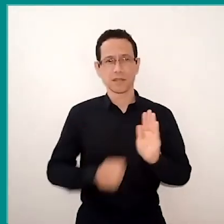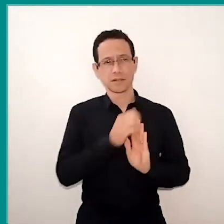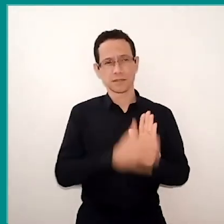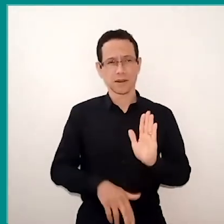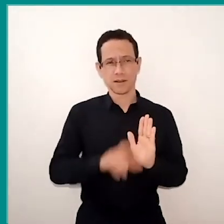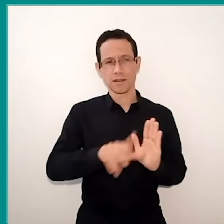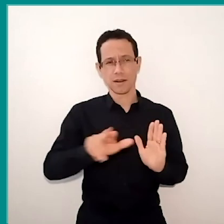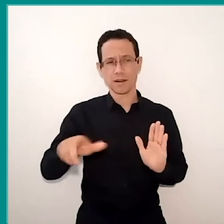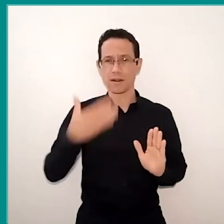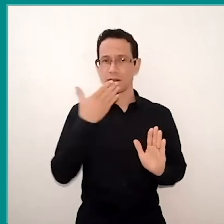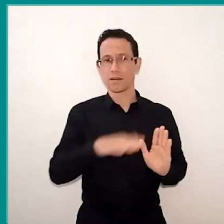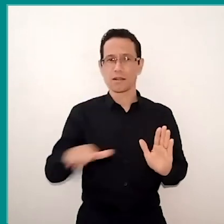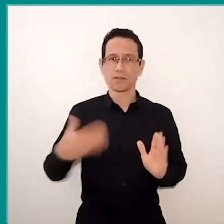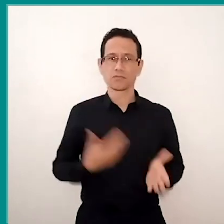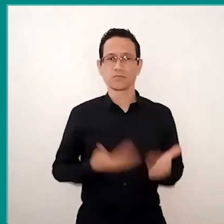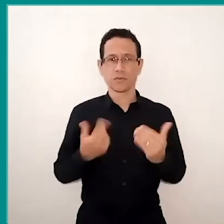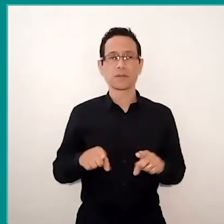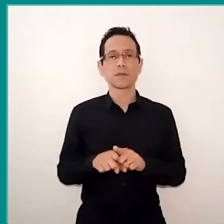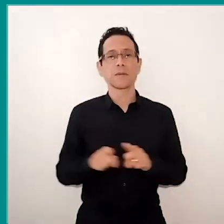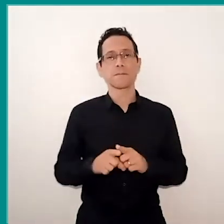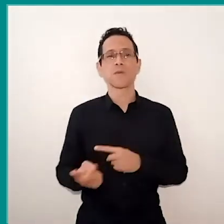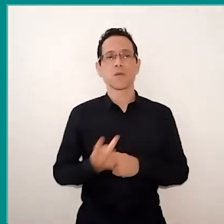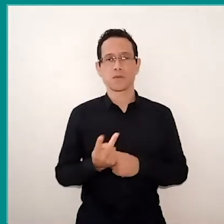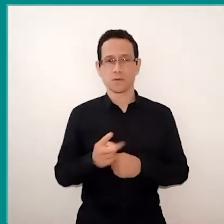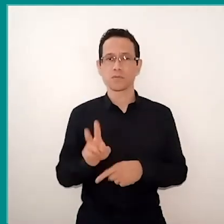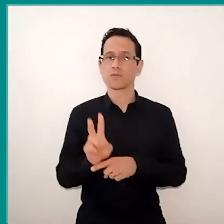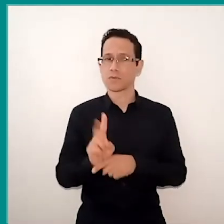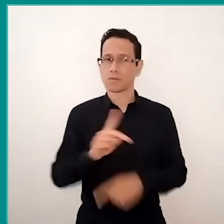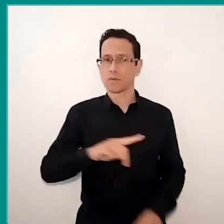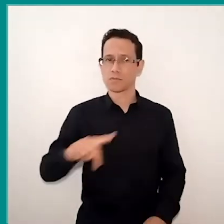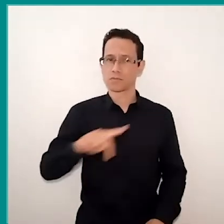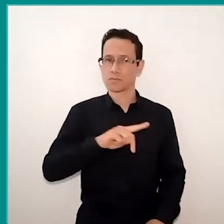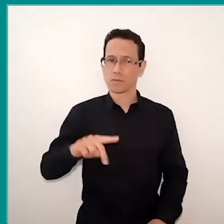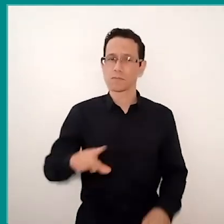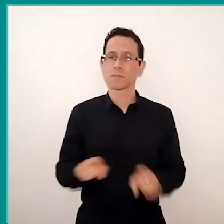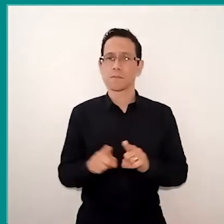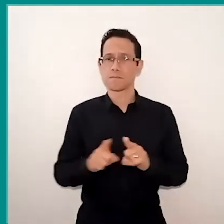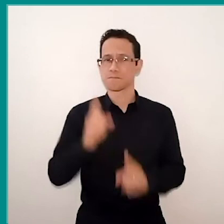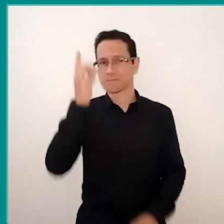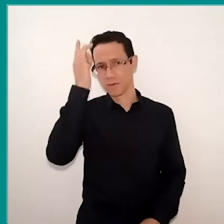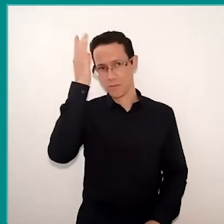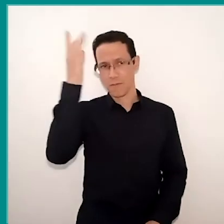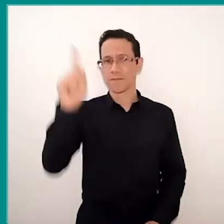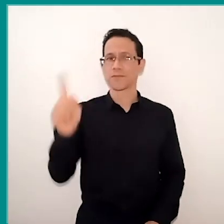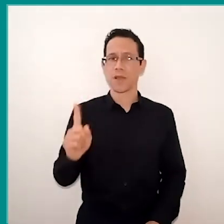we also have a care for the educator because it's not easy be there on that other side